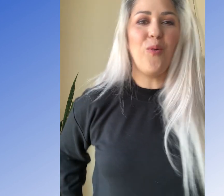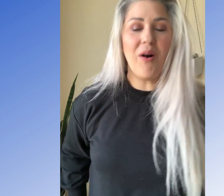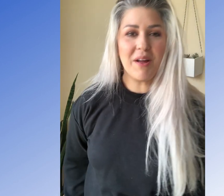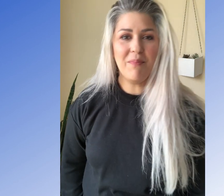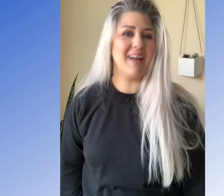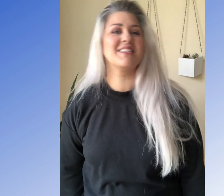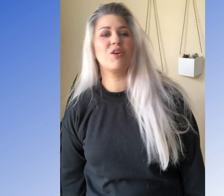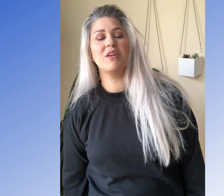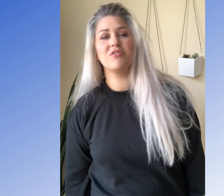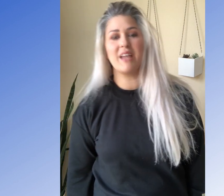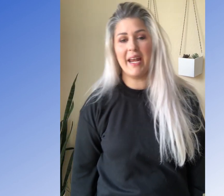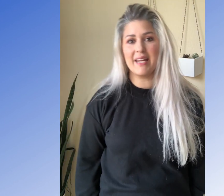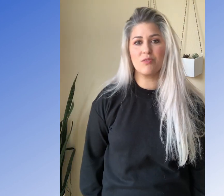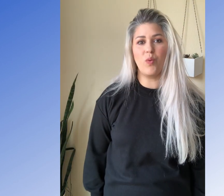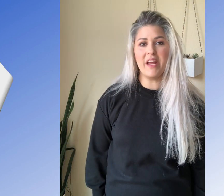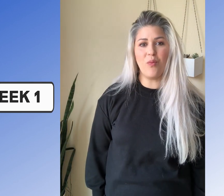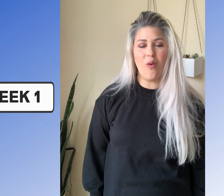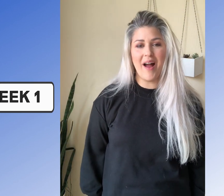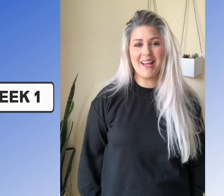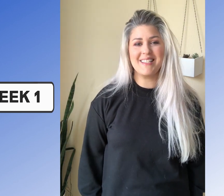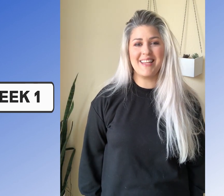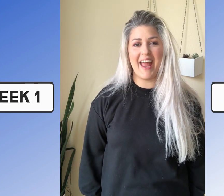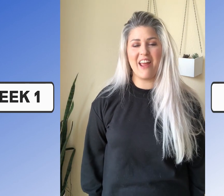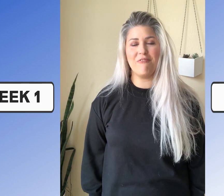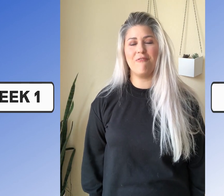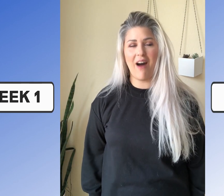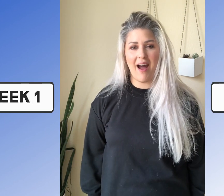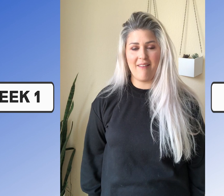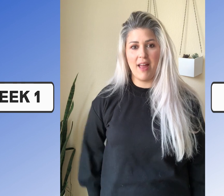Welcome back to Sequestered. Signing. It is week one, day five.